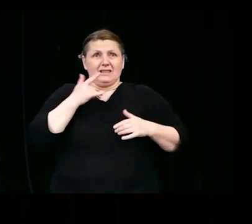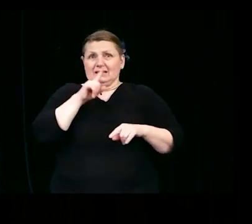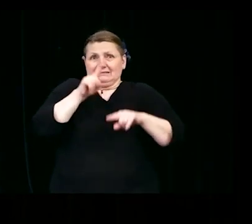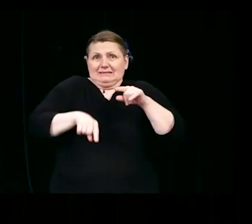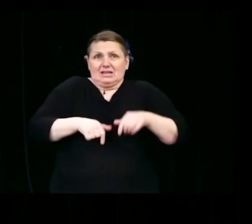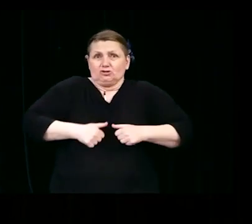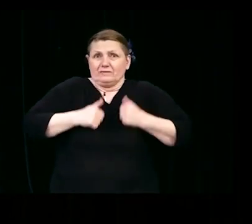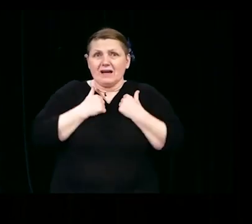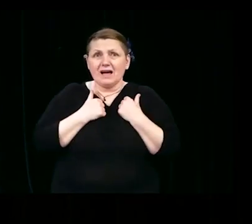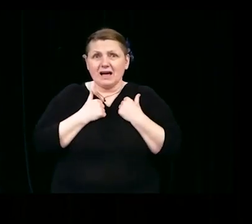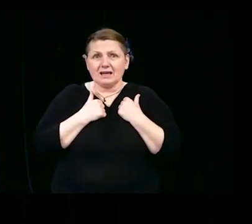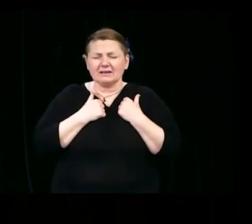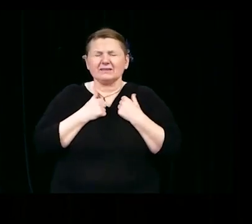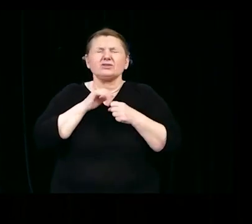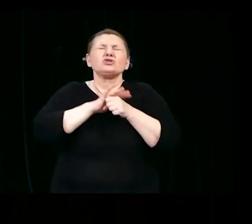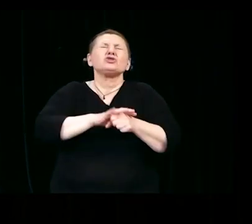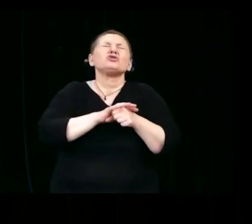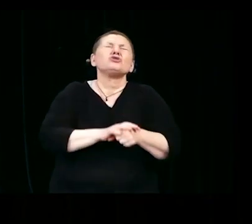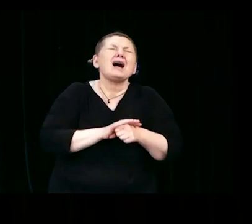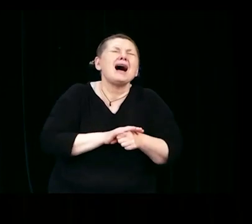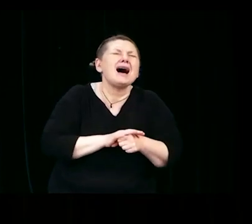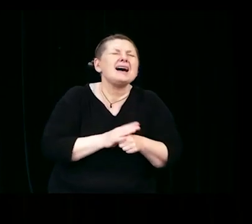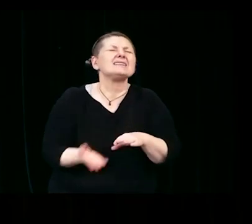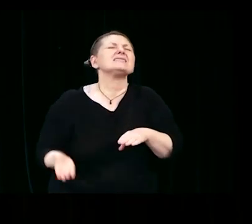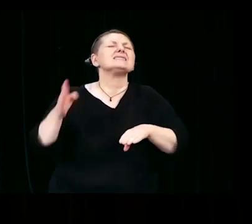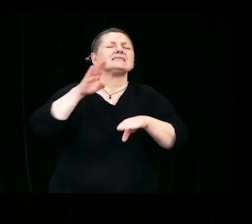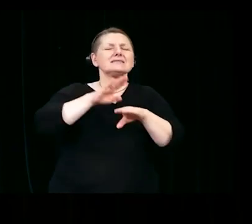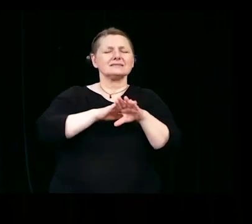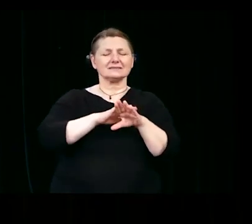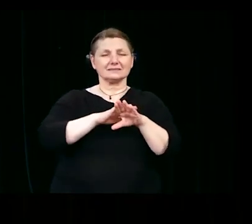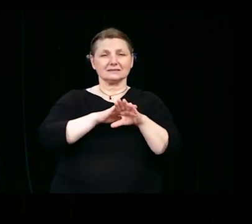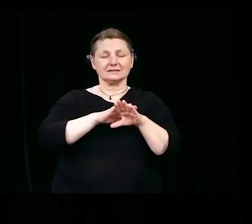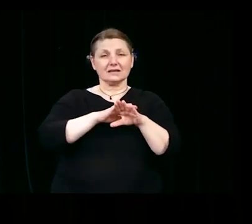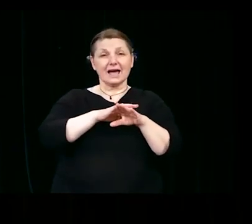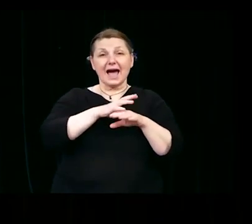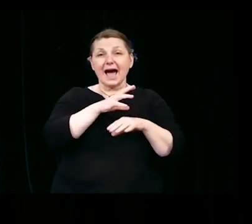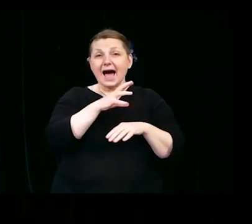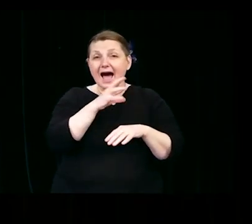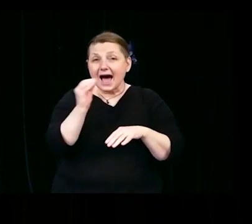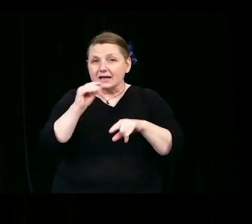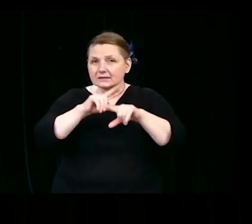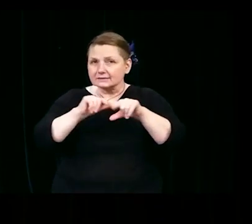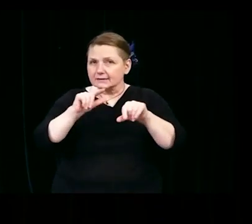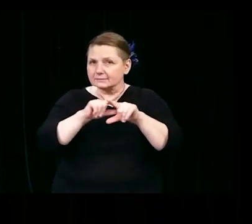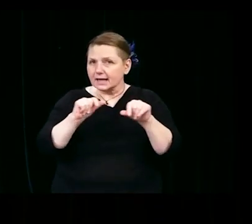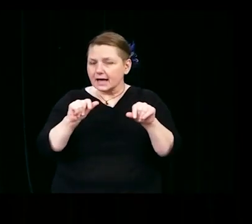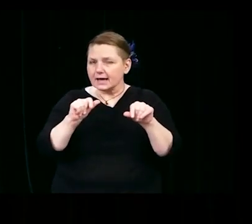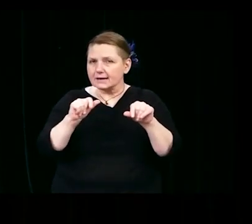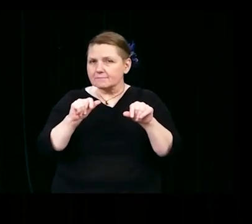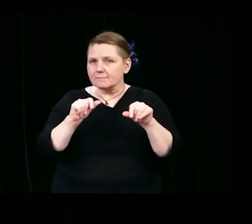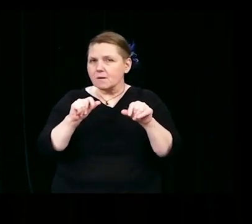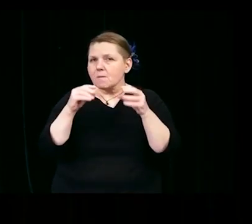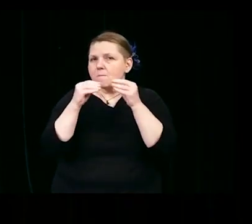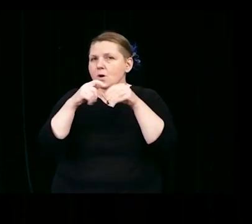stress like never before and also an opportunity to spend more quality time with my Nena.